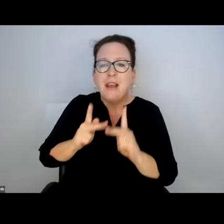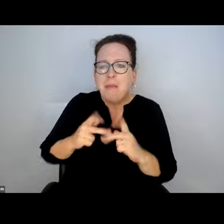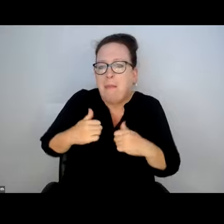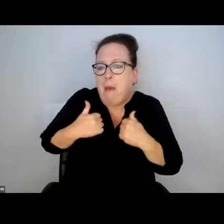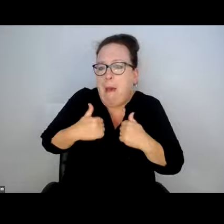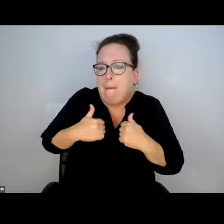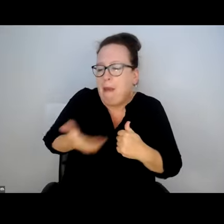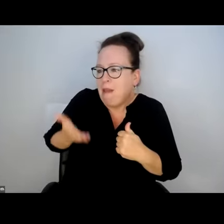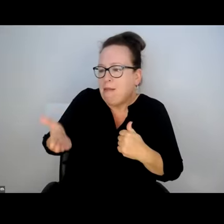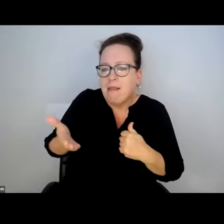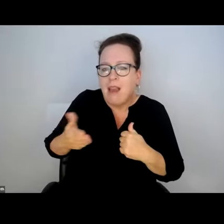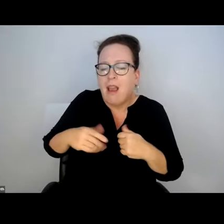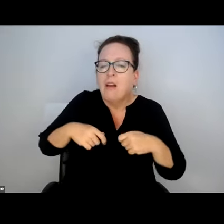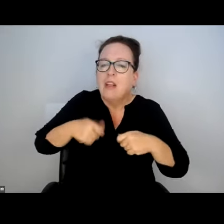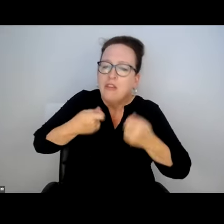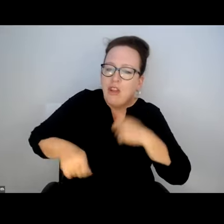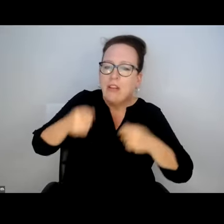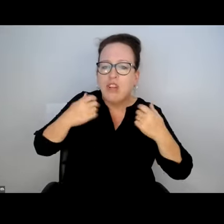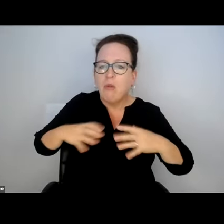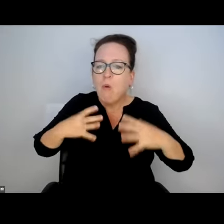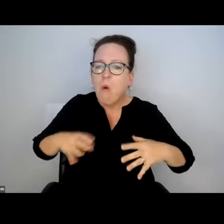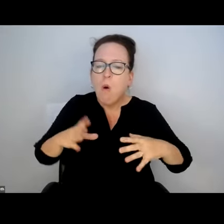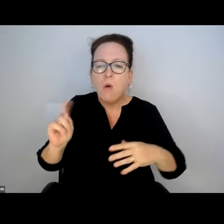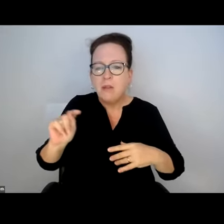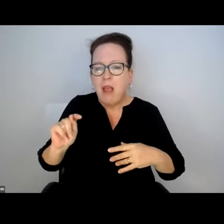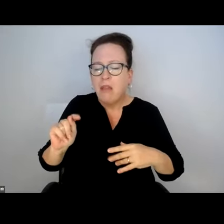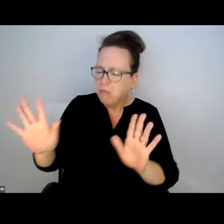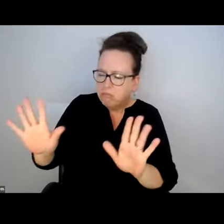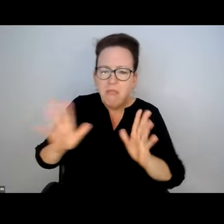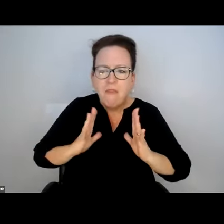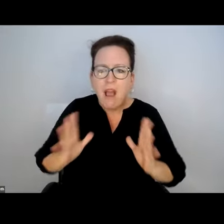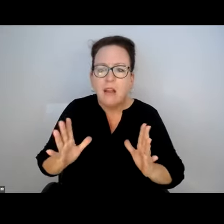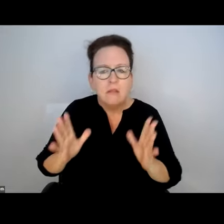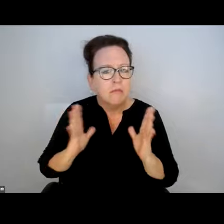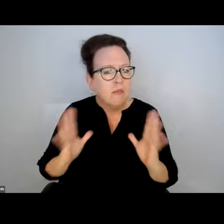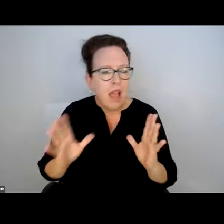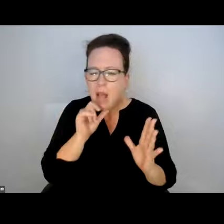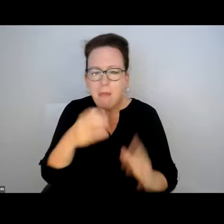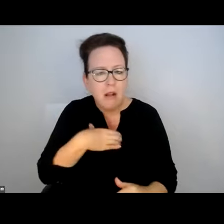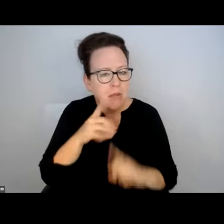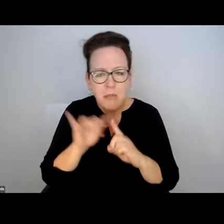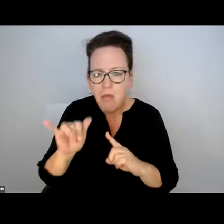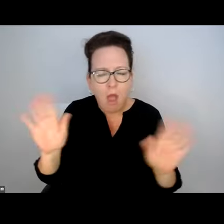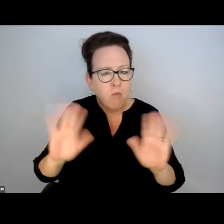SINKS ARE USED TO CLEAN THEM PEOPLE TAKE LITTLE MINI BATHS IN THE SING, UNDRESSING IN THE STALLS, ET CETERA.